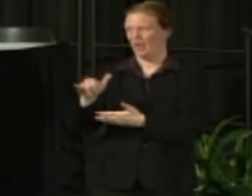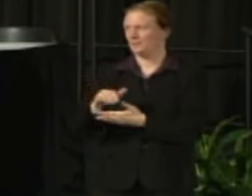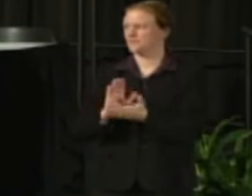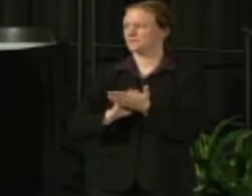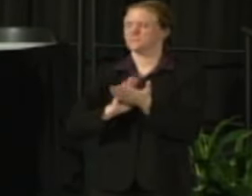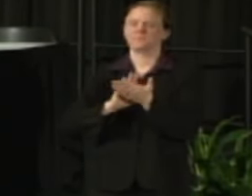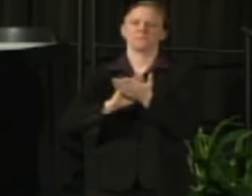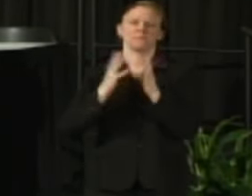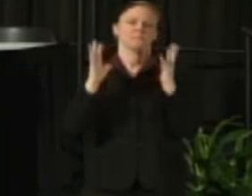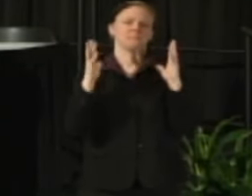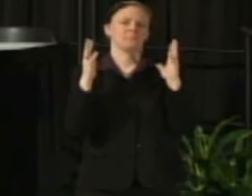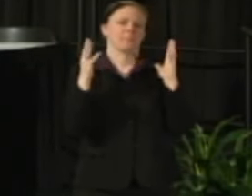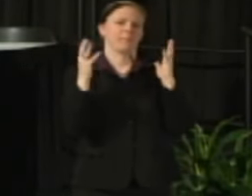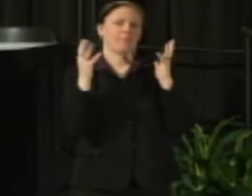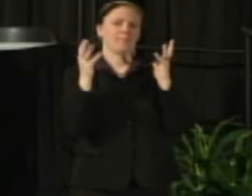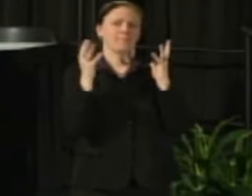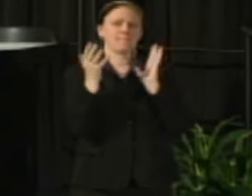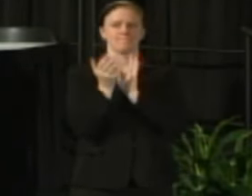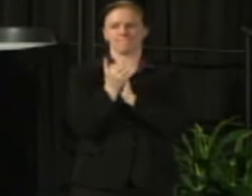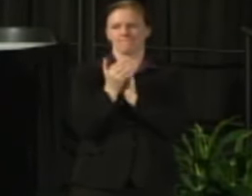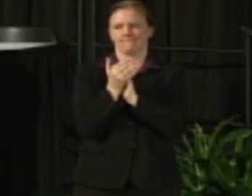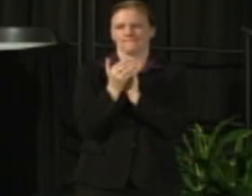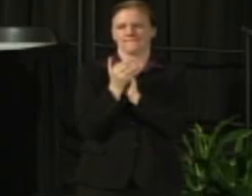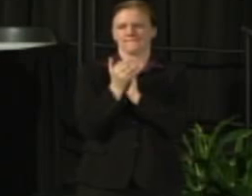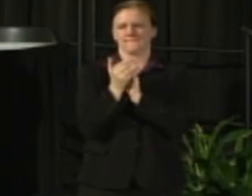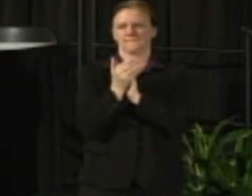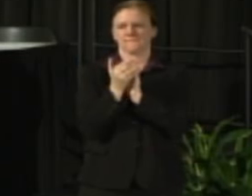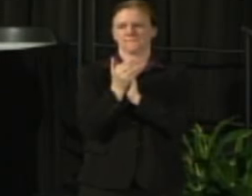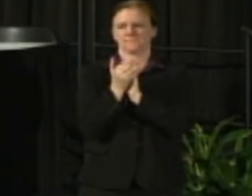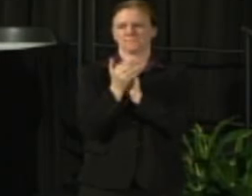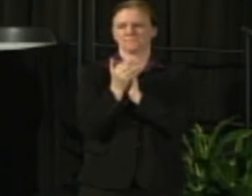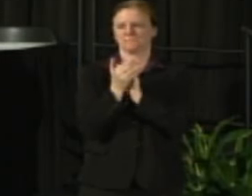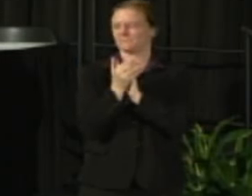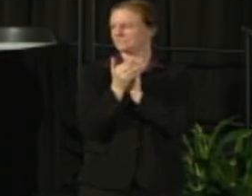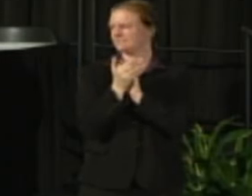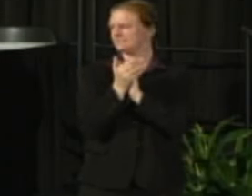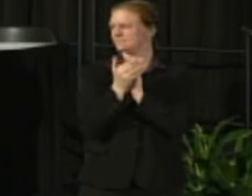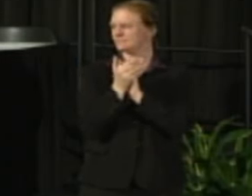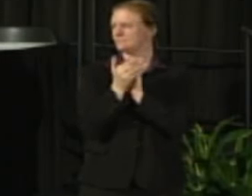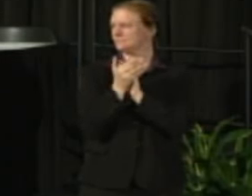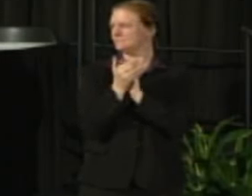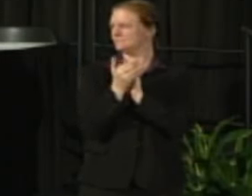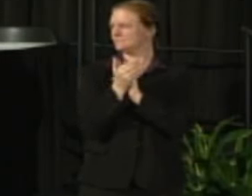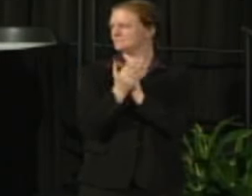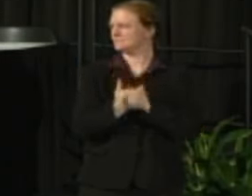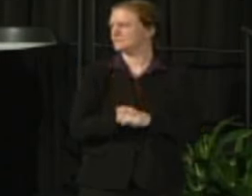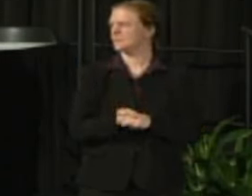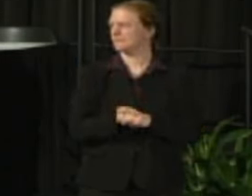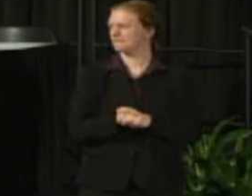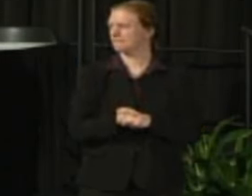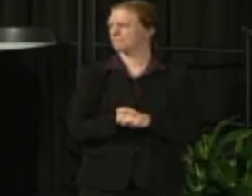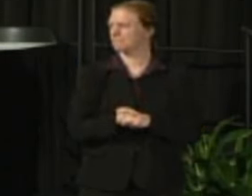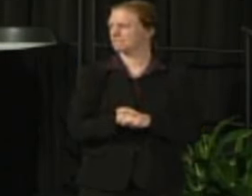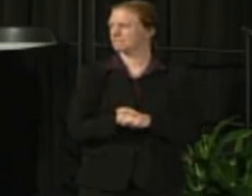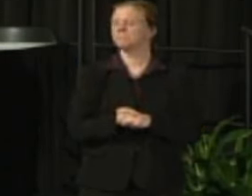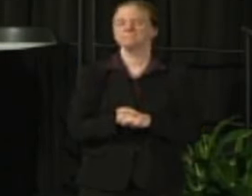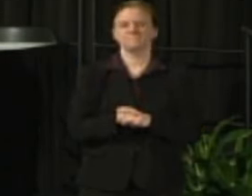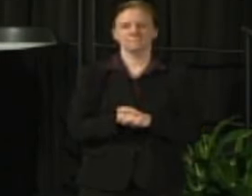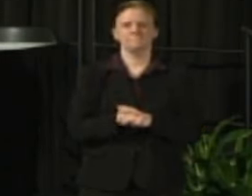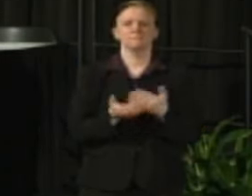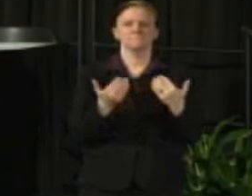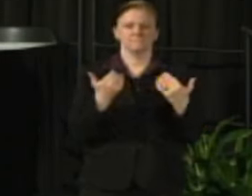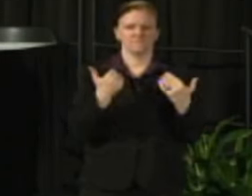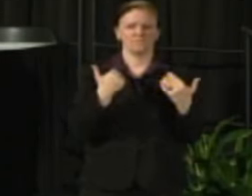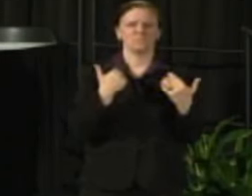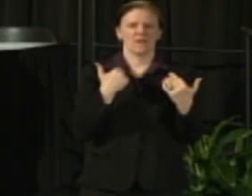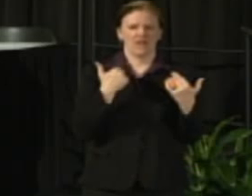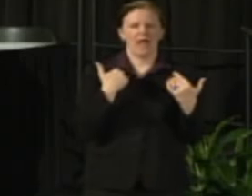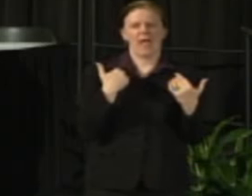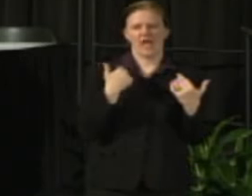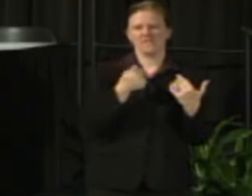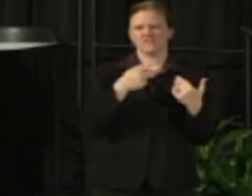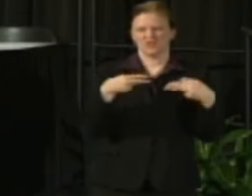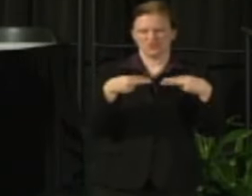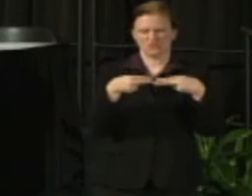We have a slide deck that we've tried to summarize.